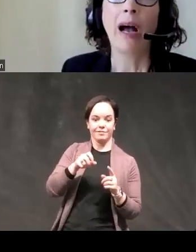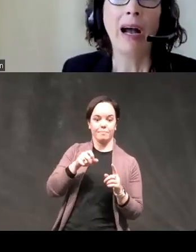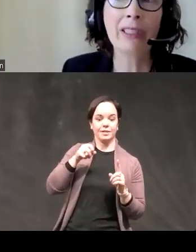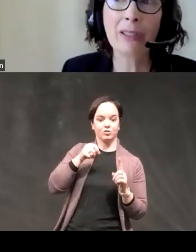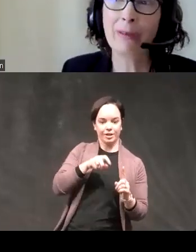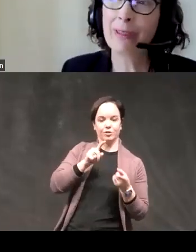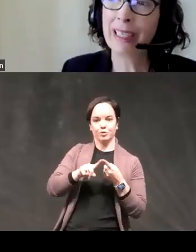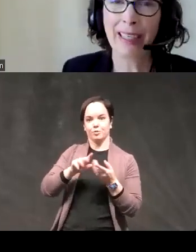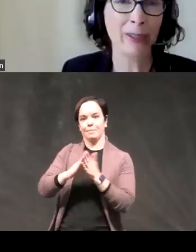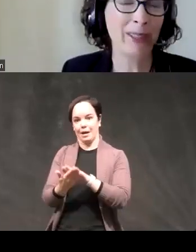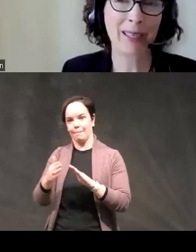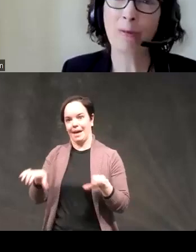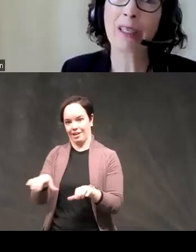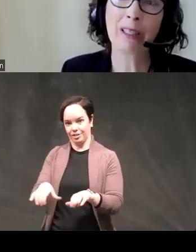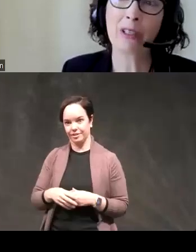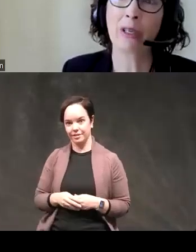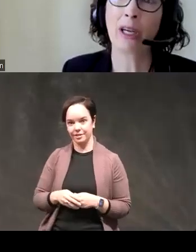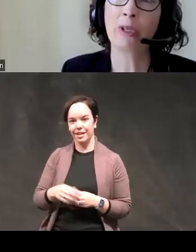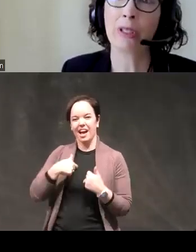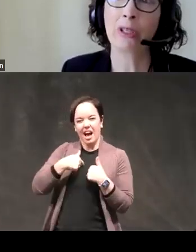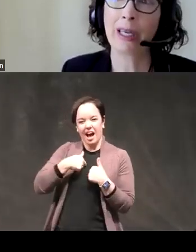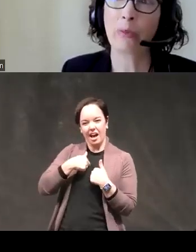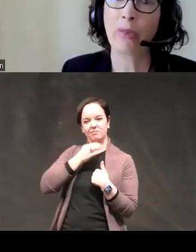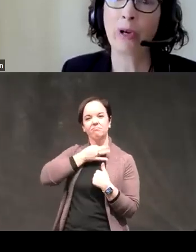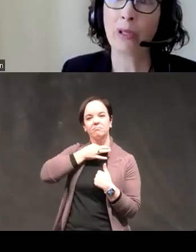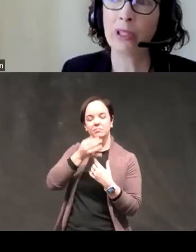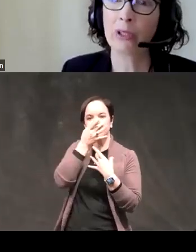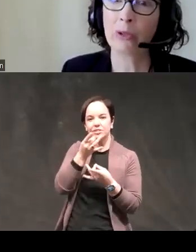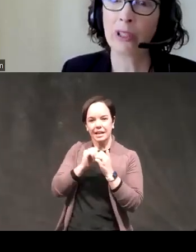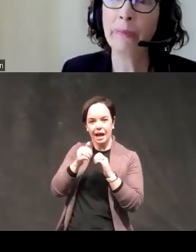I've also been really interested in what could this do to help us understand bipolar disorder